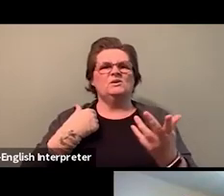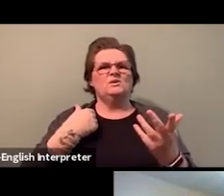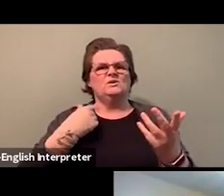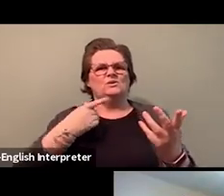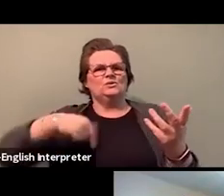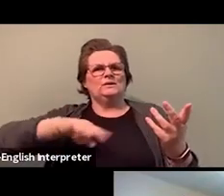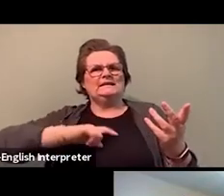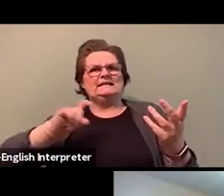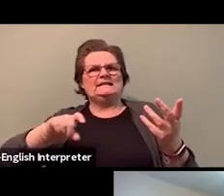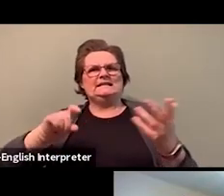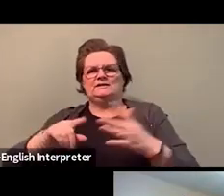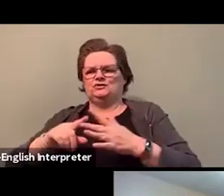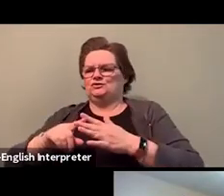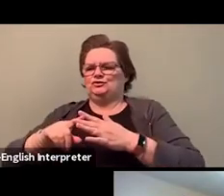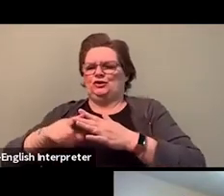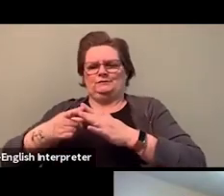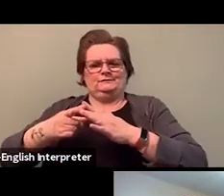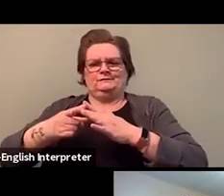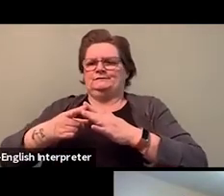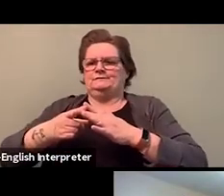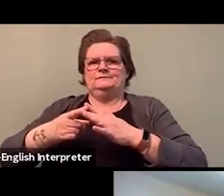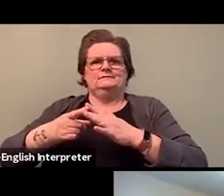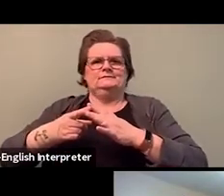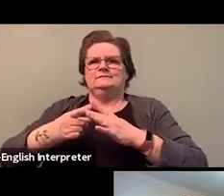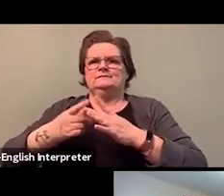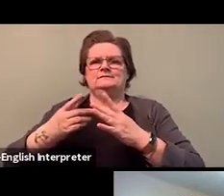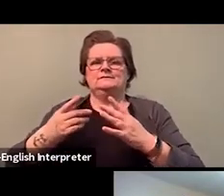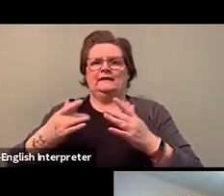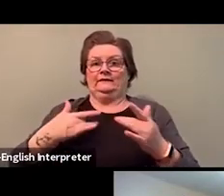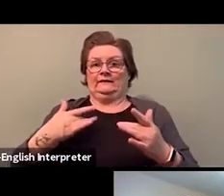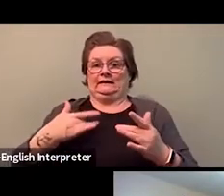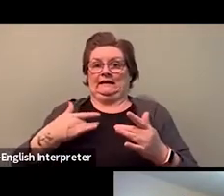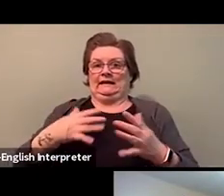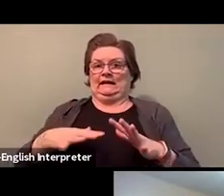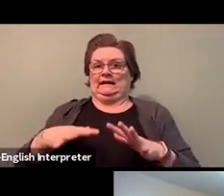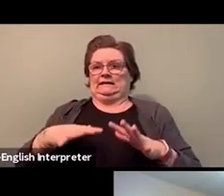to say, make the difference. But I do have to say, but we can't do this alone,